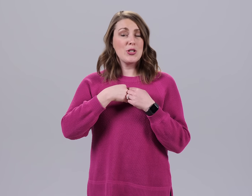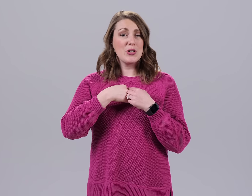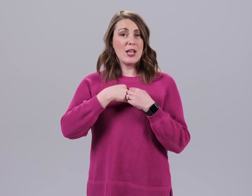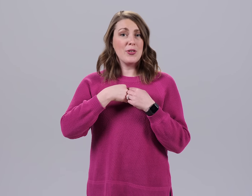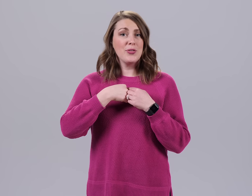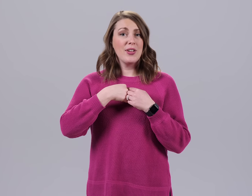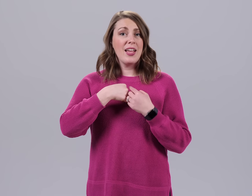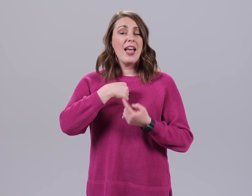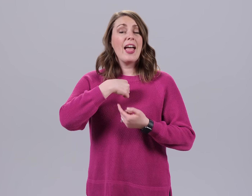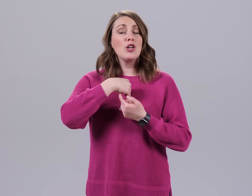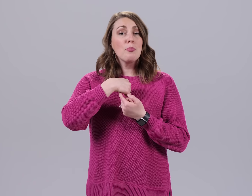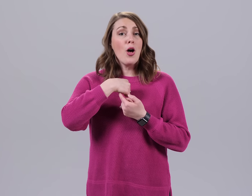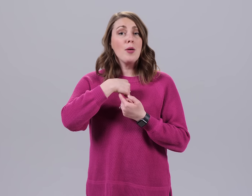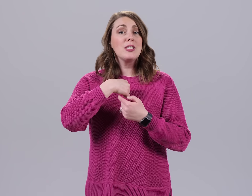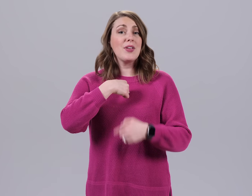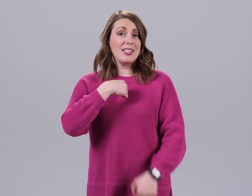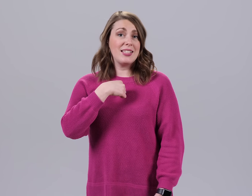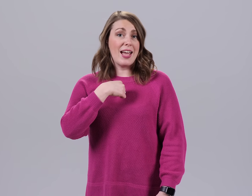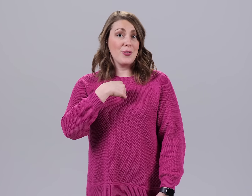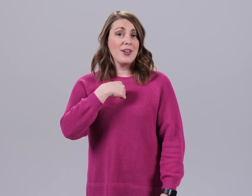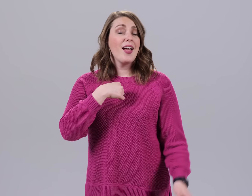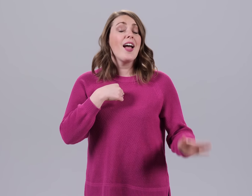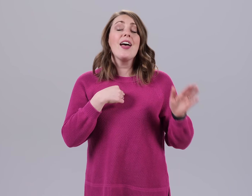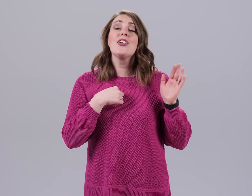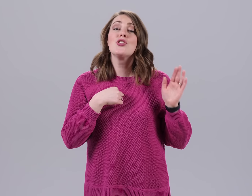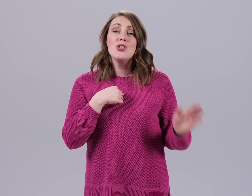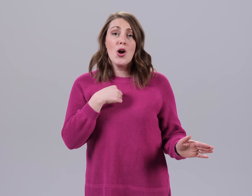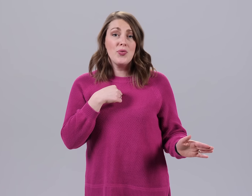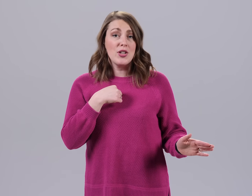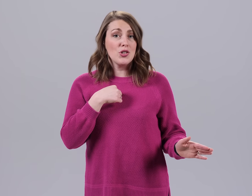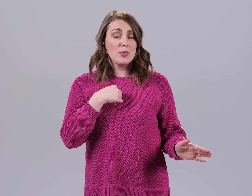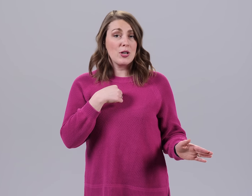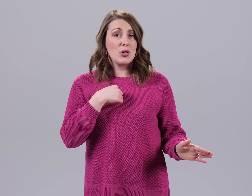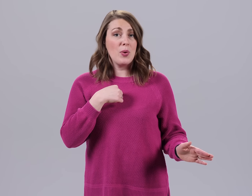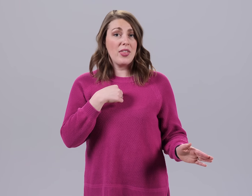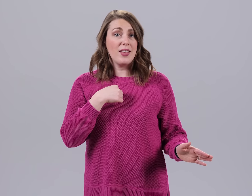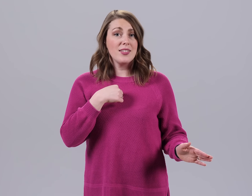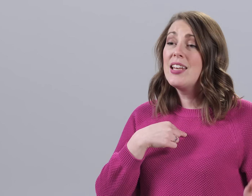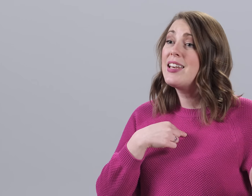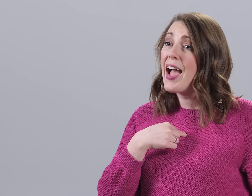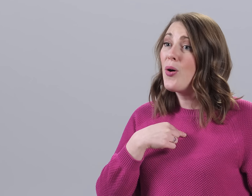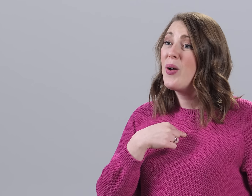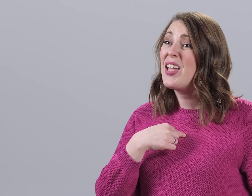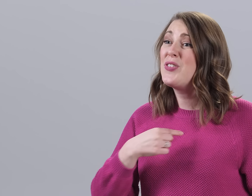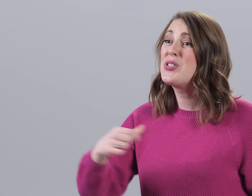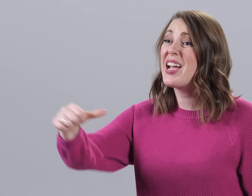yourself and your palm is facing down and there's no facial expression with it. Now if you'd sign